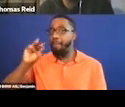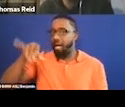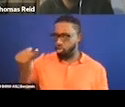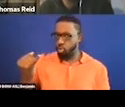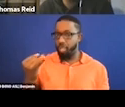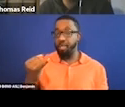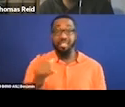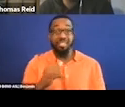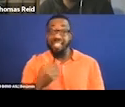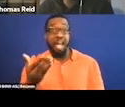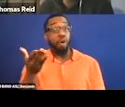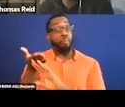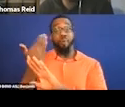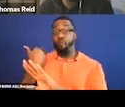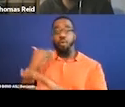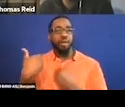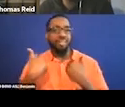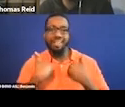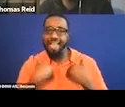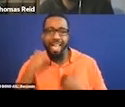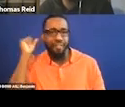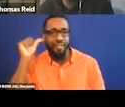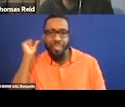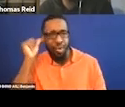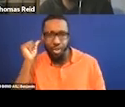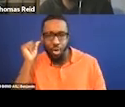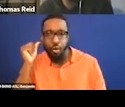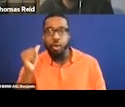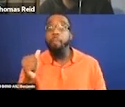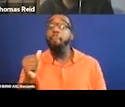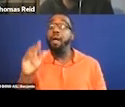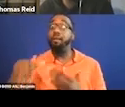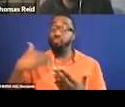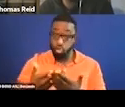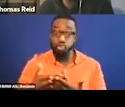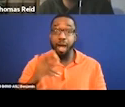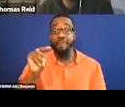The team over at IDC really saw it as an opportunity to